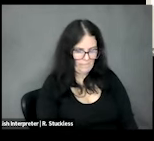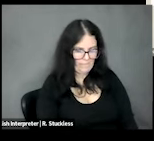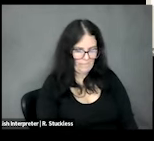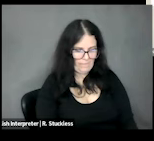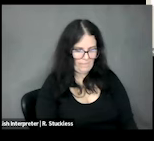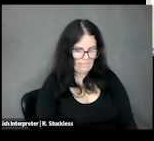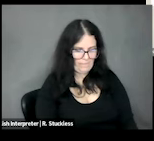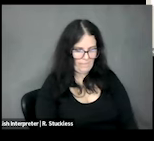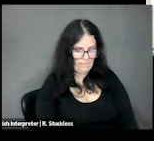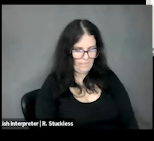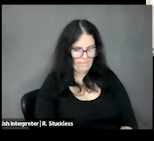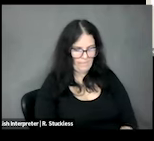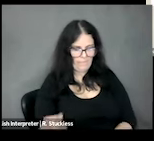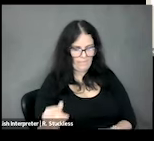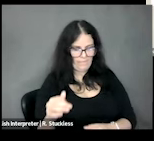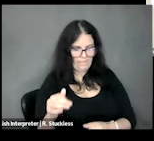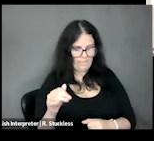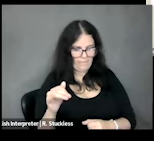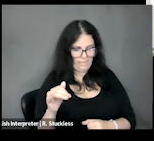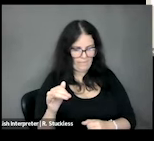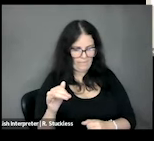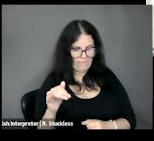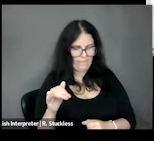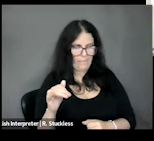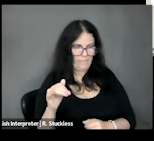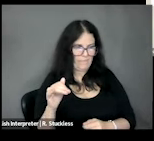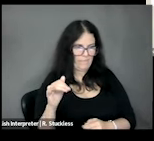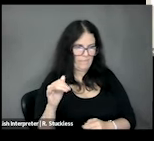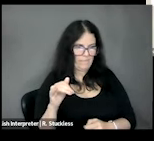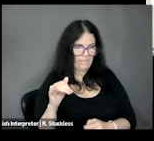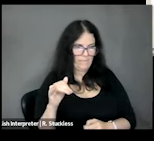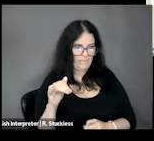the question specifically? NURIA: Yeah, I think you should be able to, on the bottom, you should